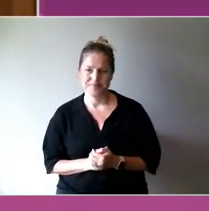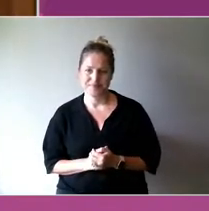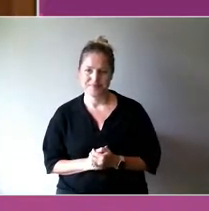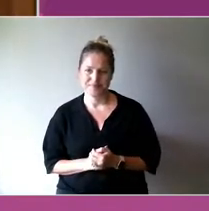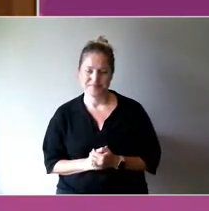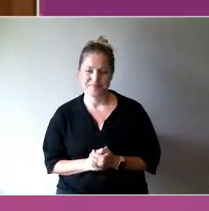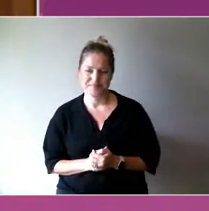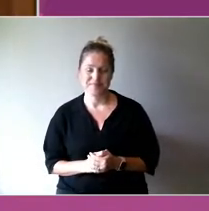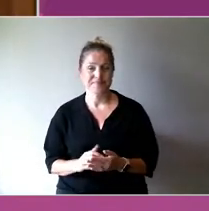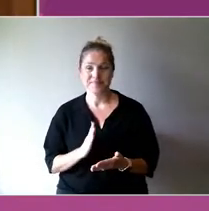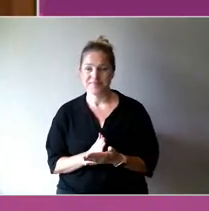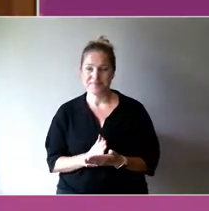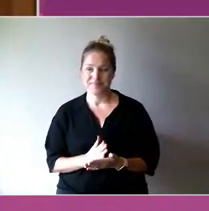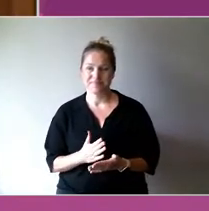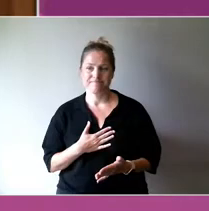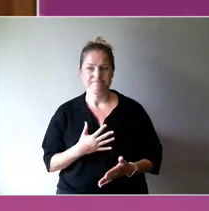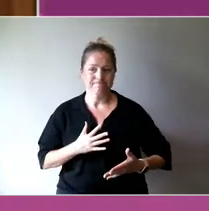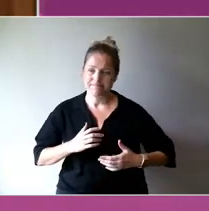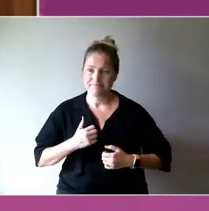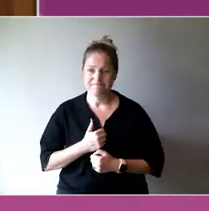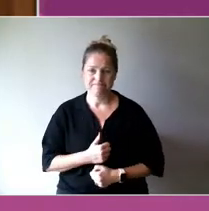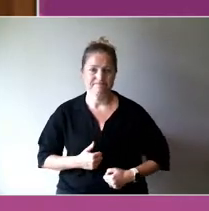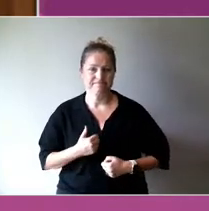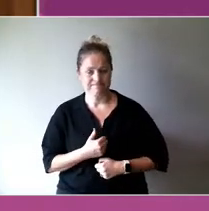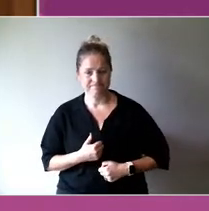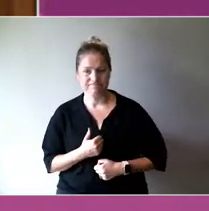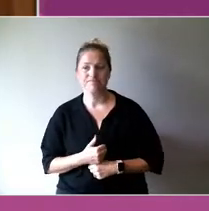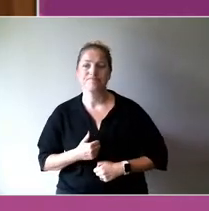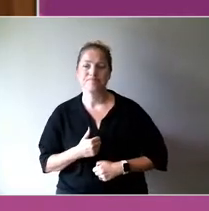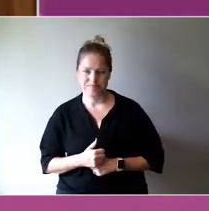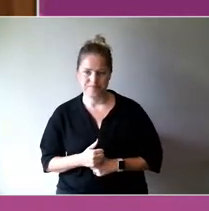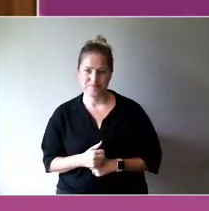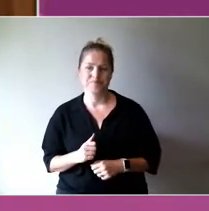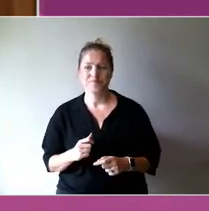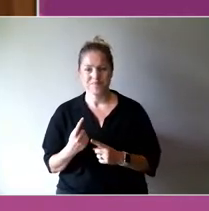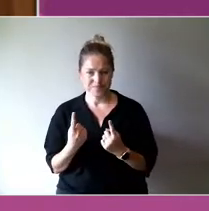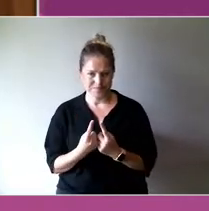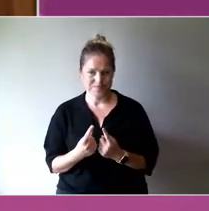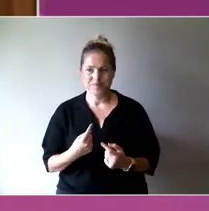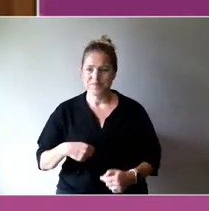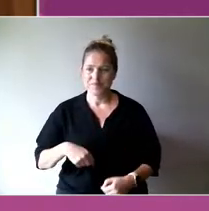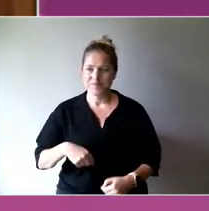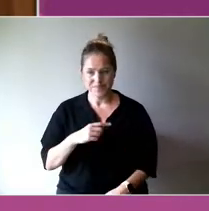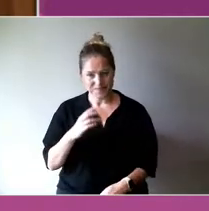If there's one thing I think we have all experienced over the last couple of years, COVID amongst